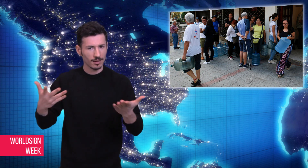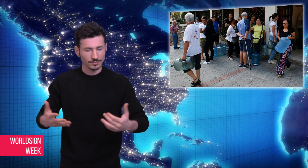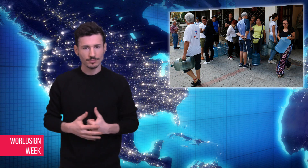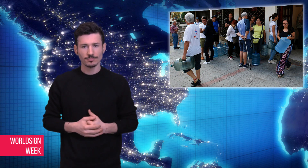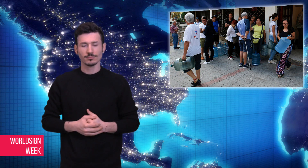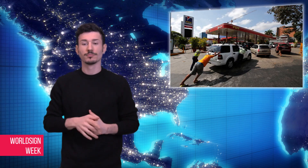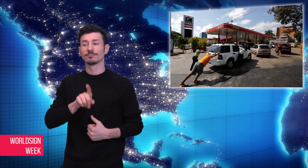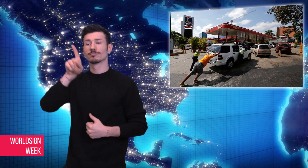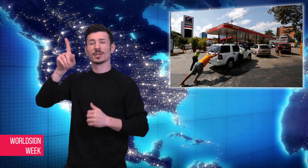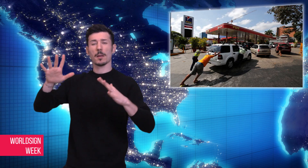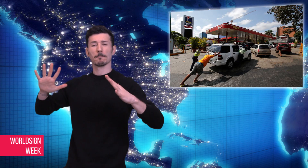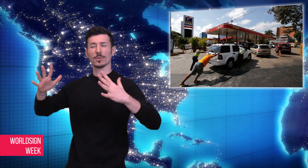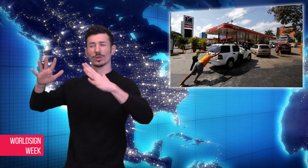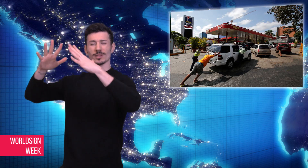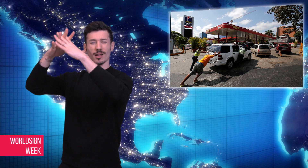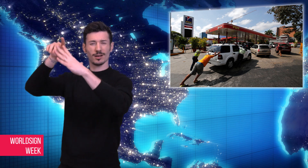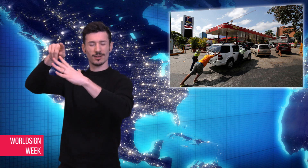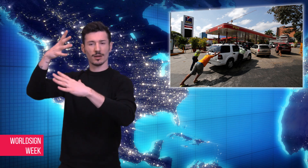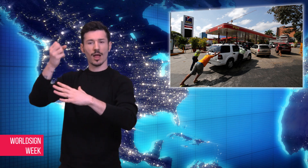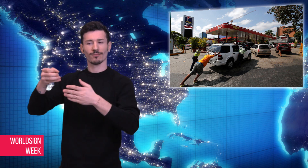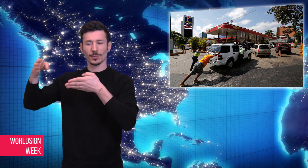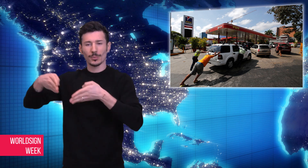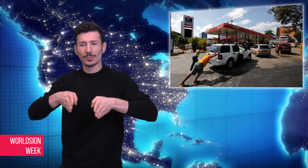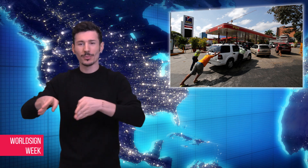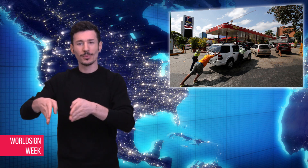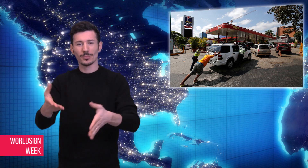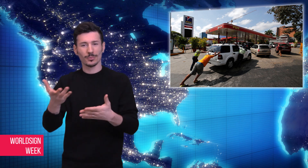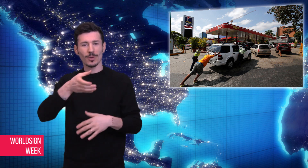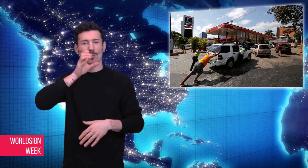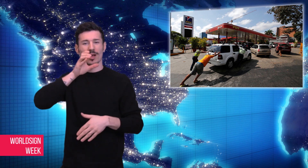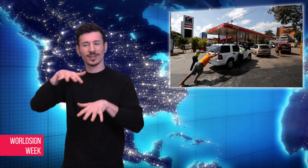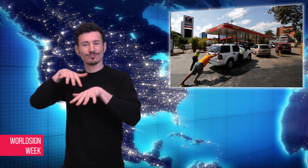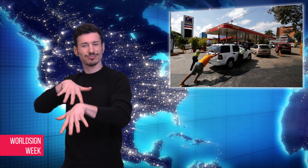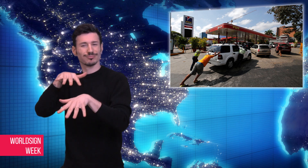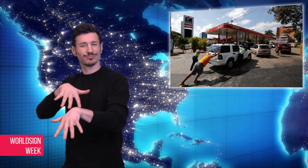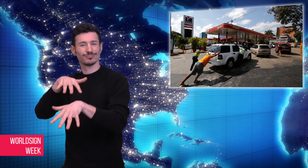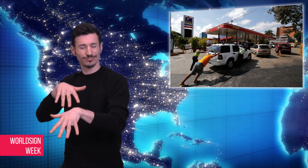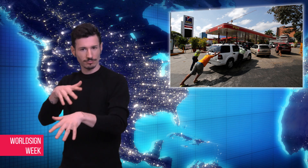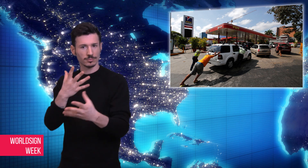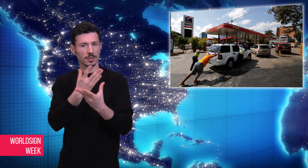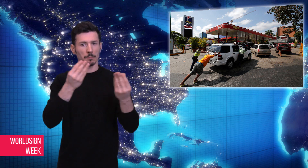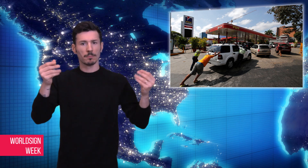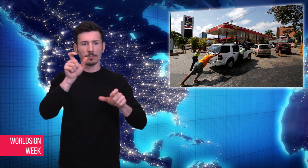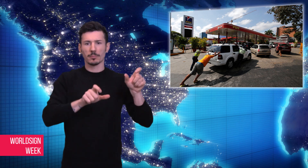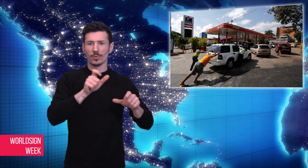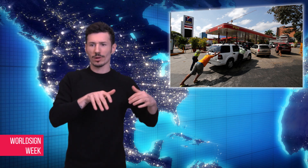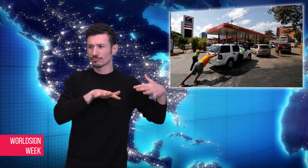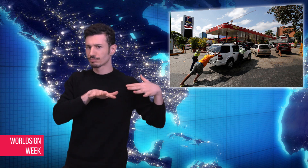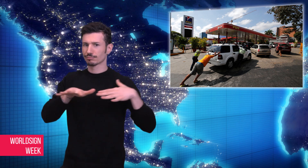an explosion. At natural water springs at mountains, hundreds